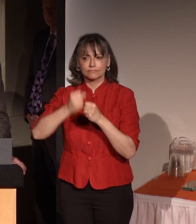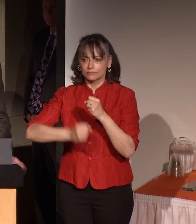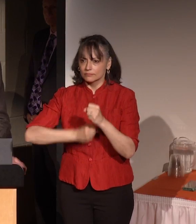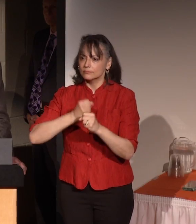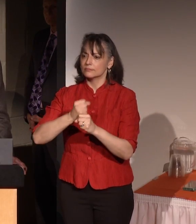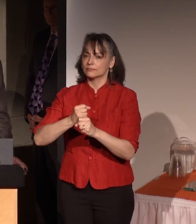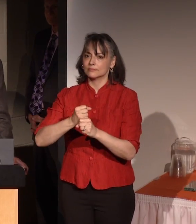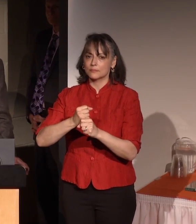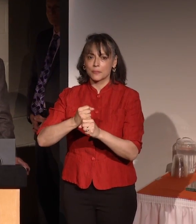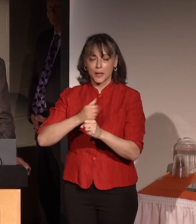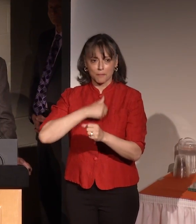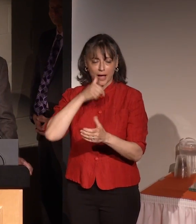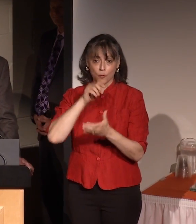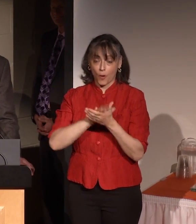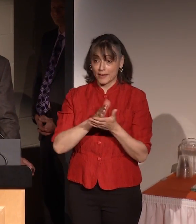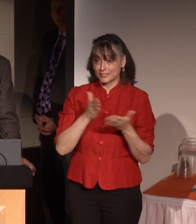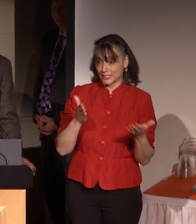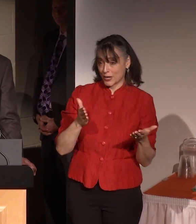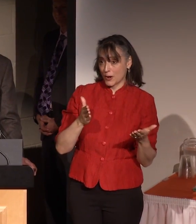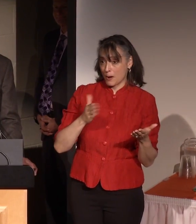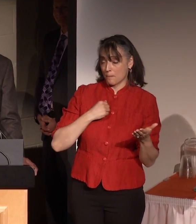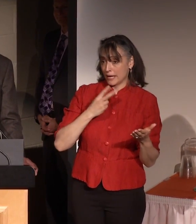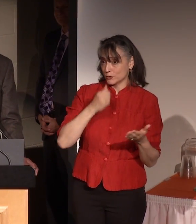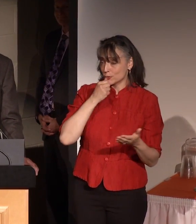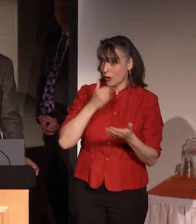My wife is here and my two daughters and their families,